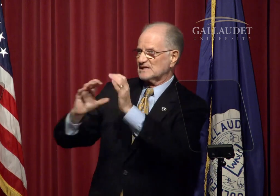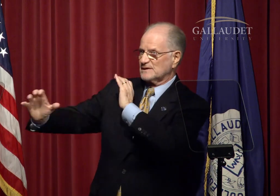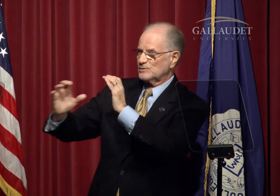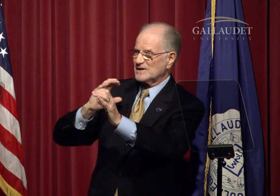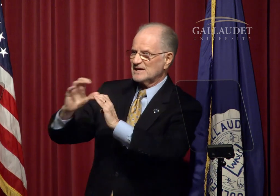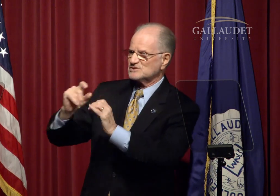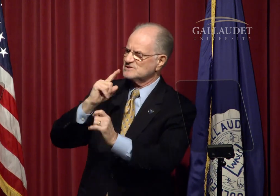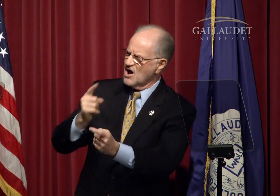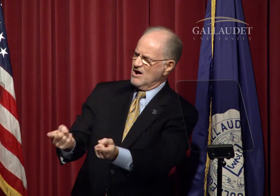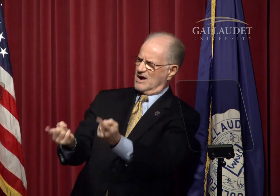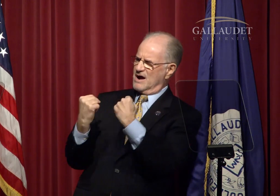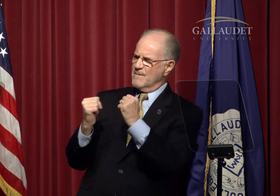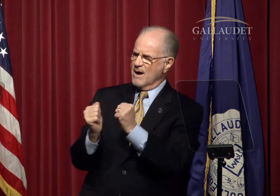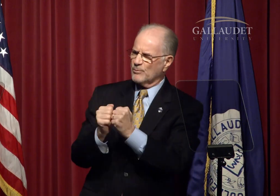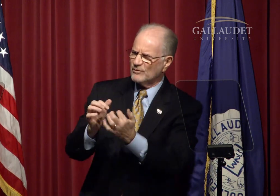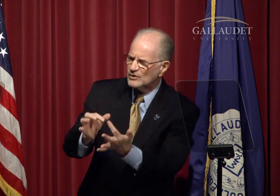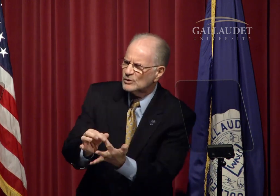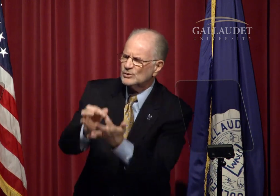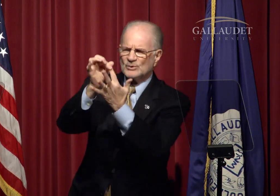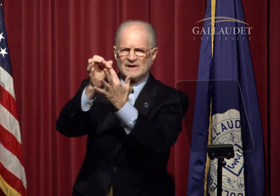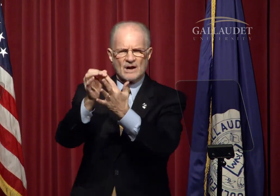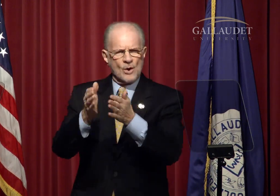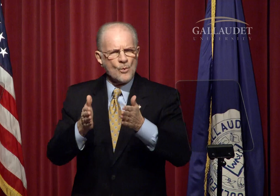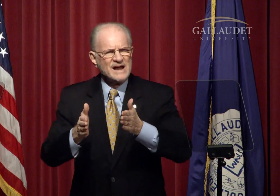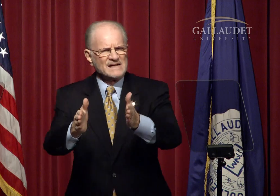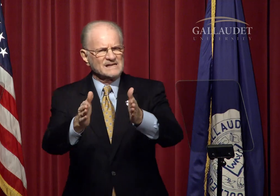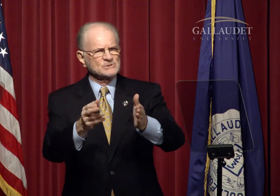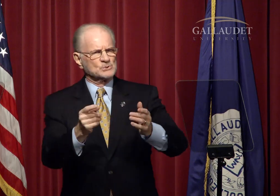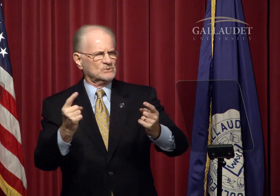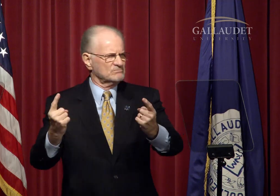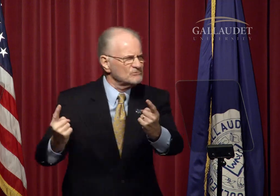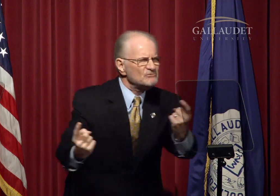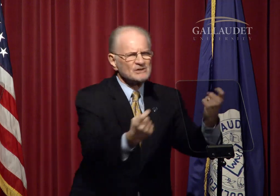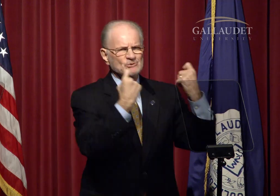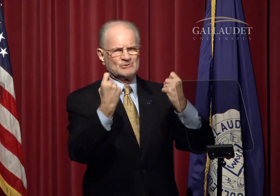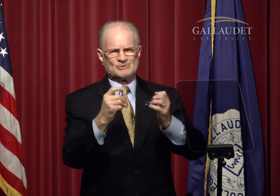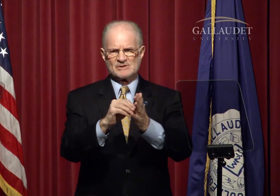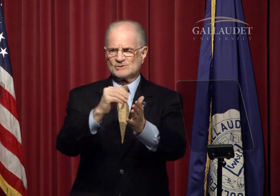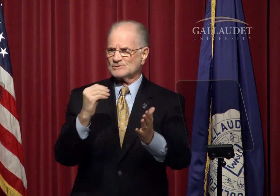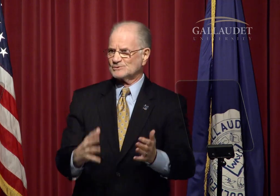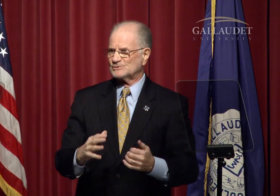and University Communications are coming up with unique ways to recruit students.